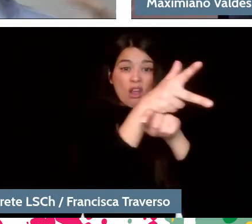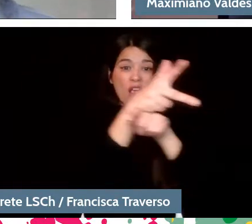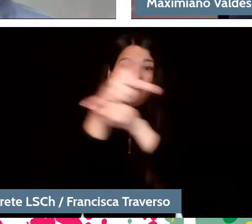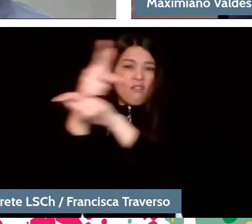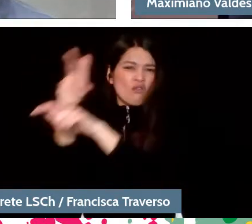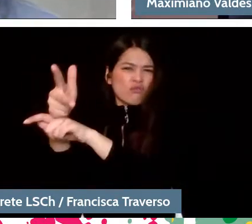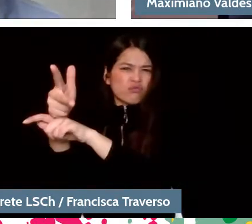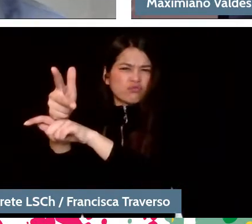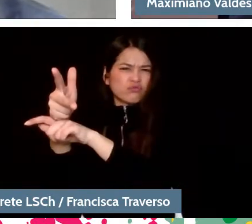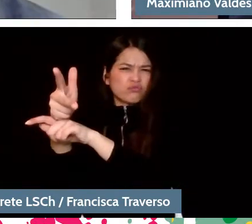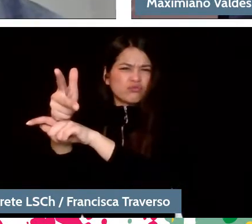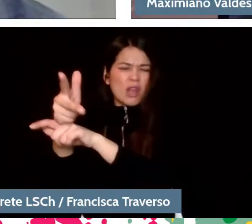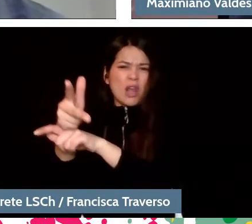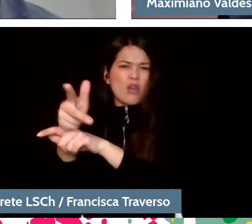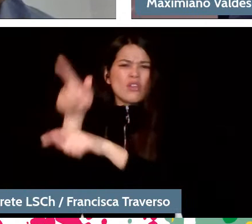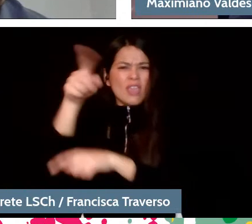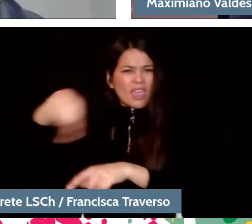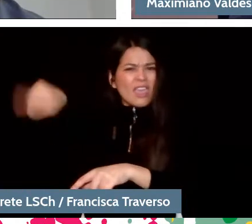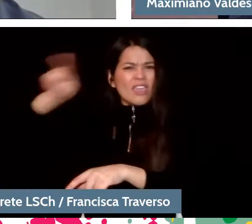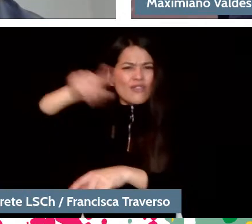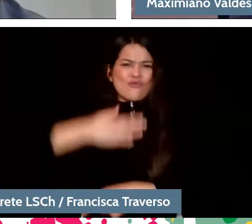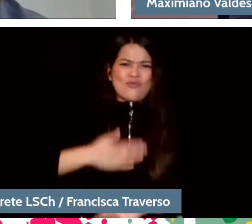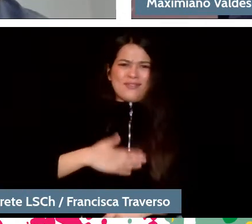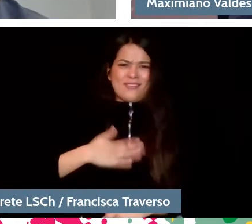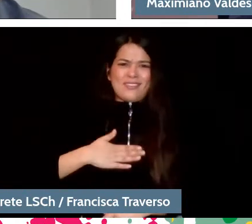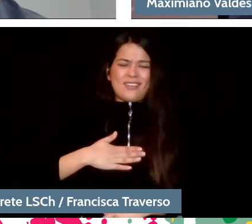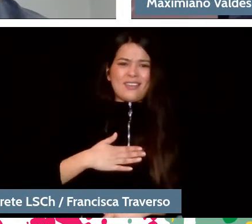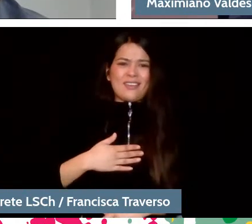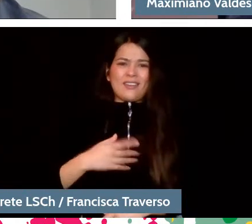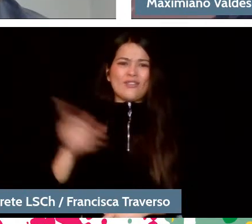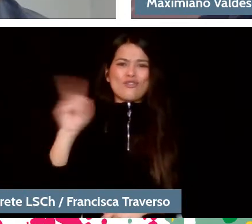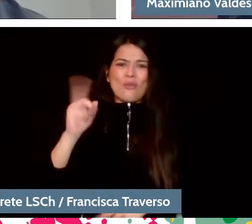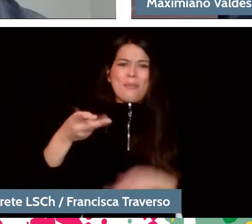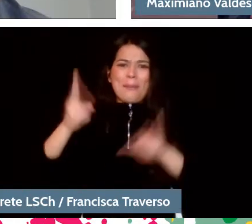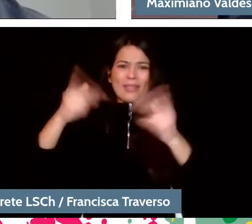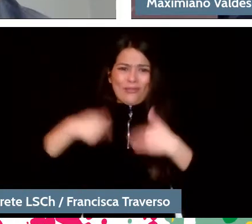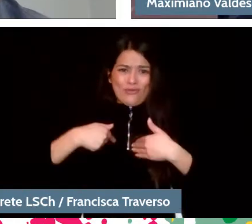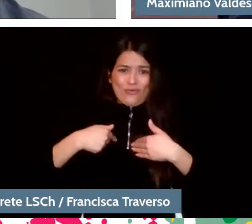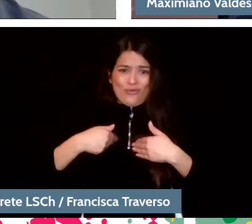they focus us on what they want instead of letting us get close. It is interesting from that place to